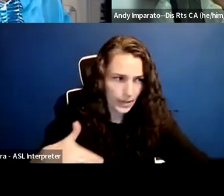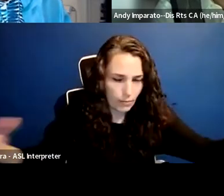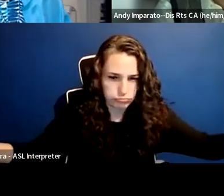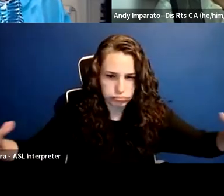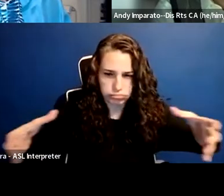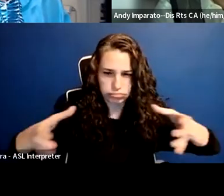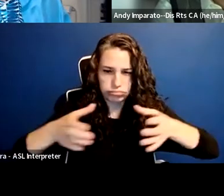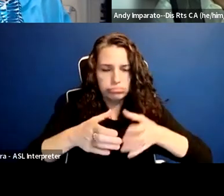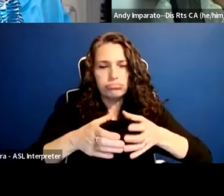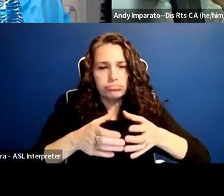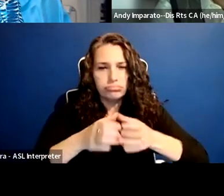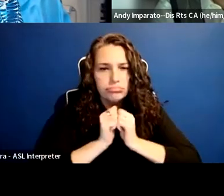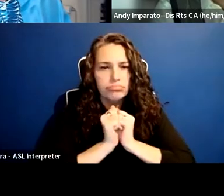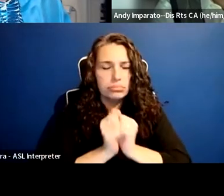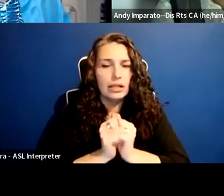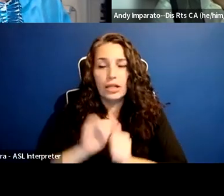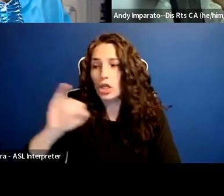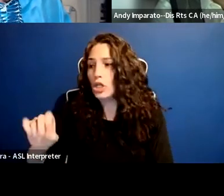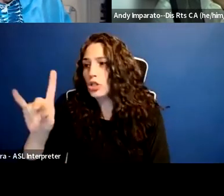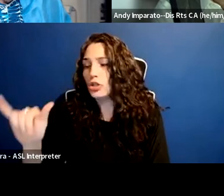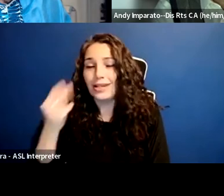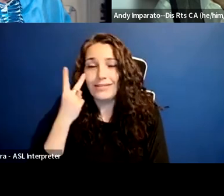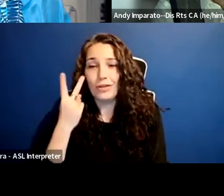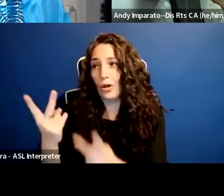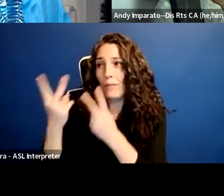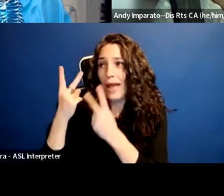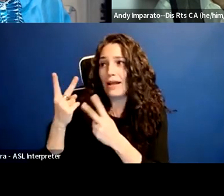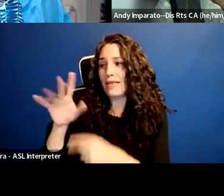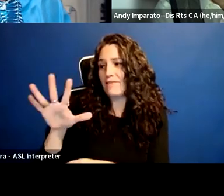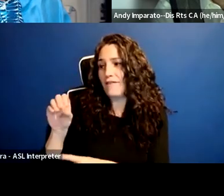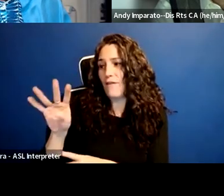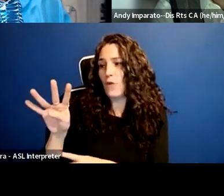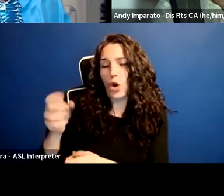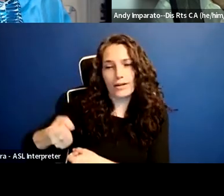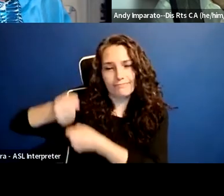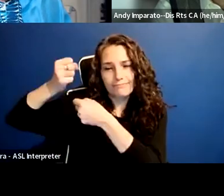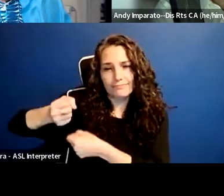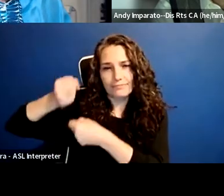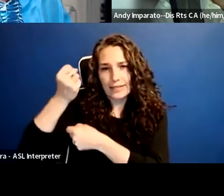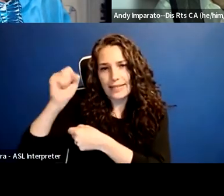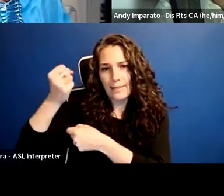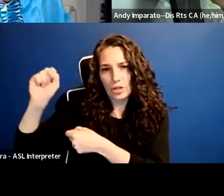I mean if you go back and look at the 504 demonstrations, one of the reasons that they were as successful as they were